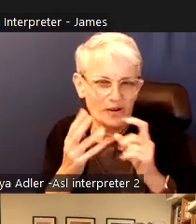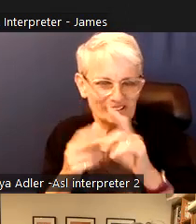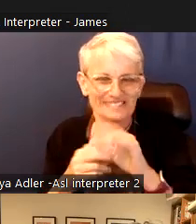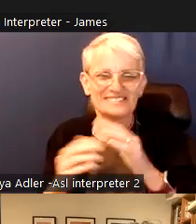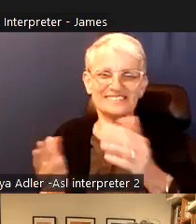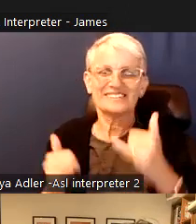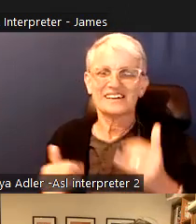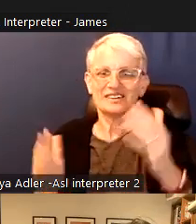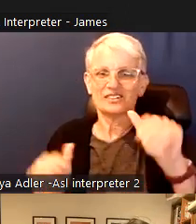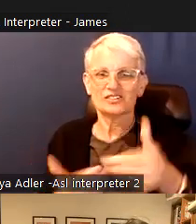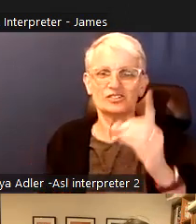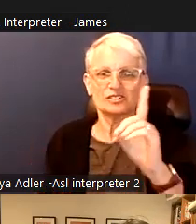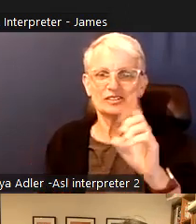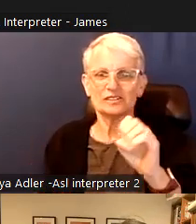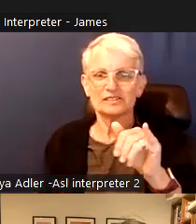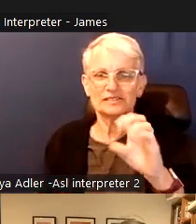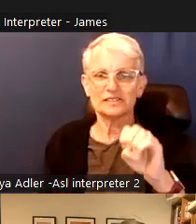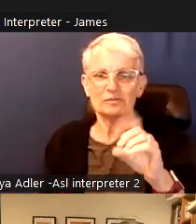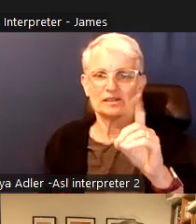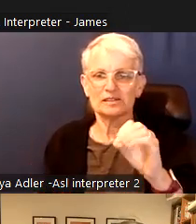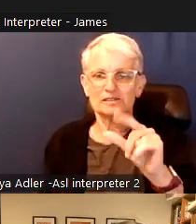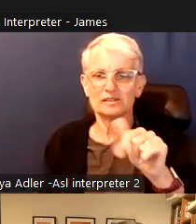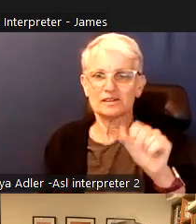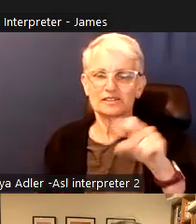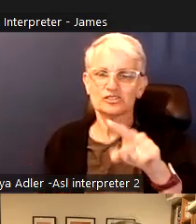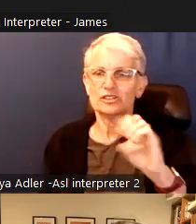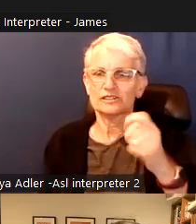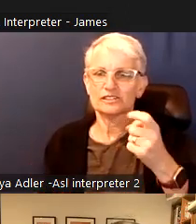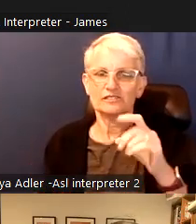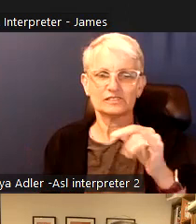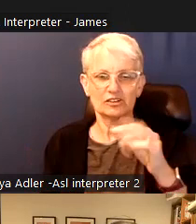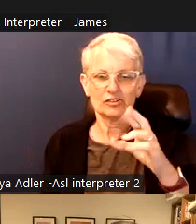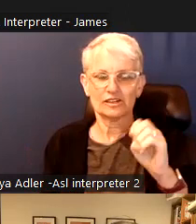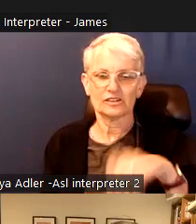Then unpacked their perspectives who are they serving? What experiences are they speaking from?